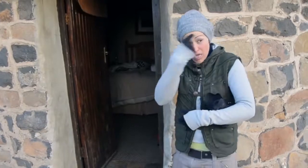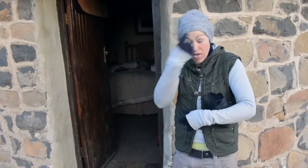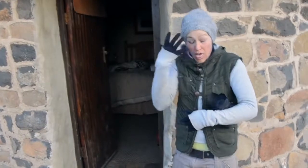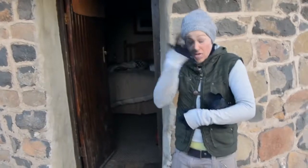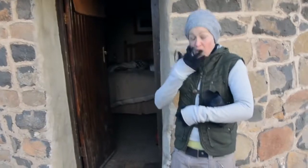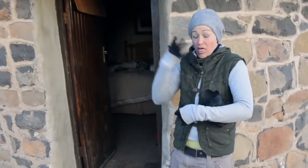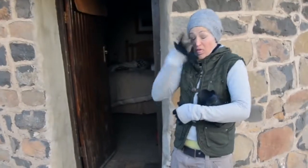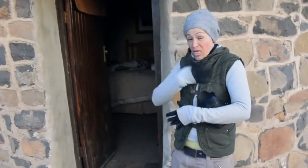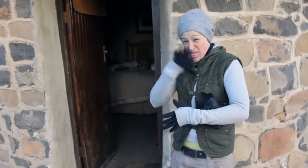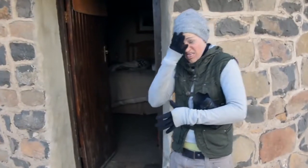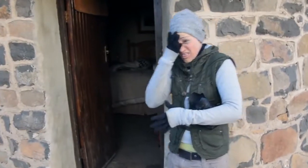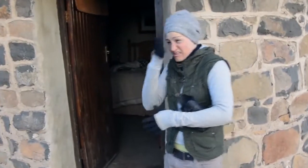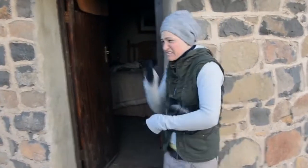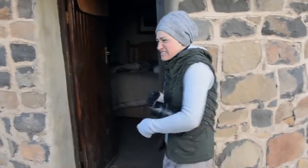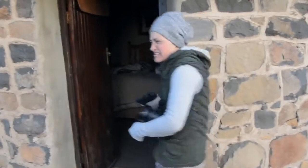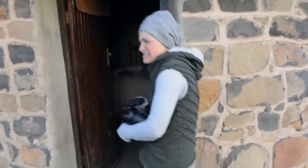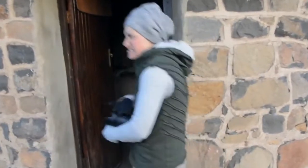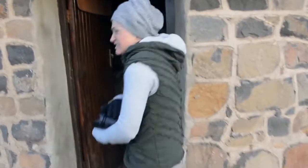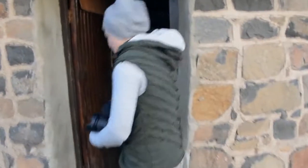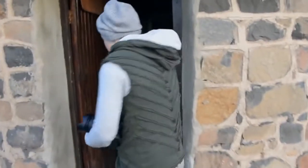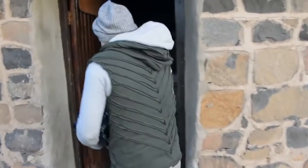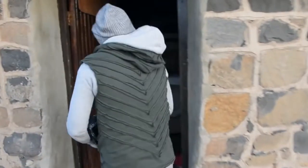It is making me dizzy.